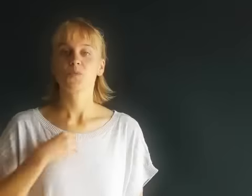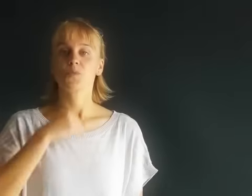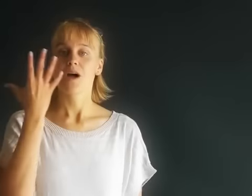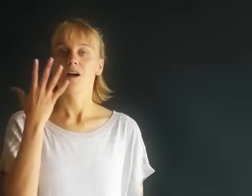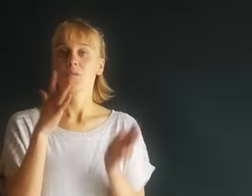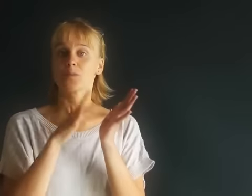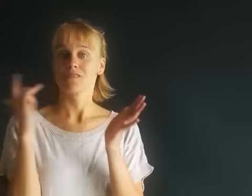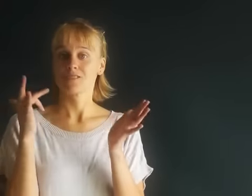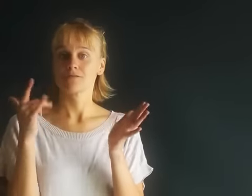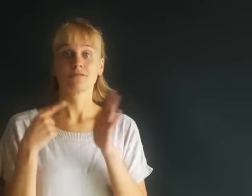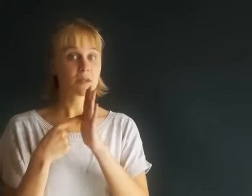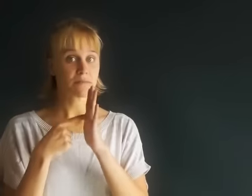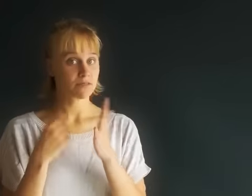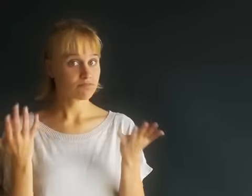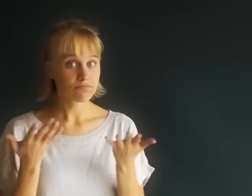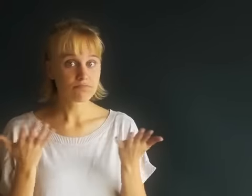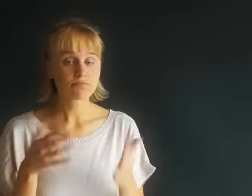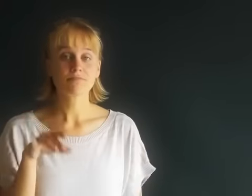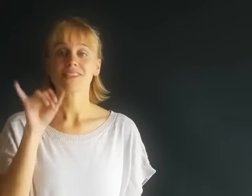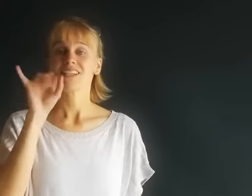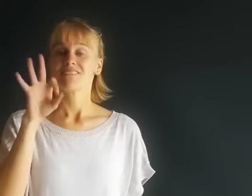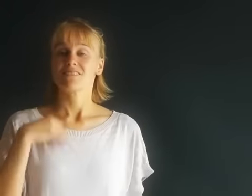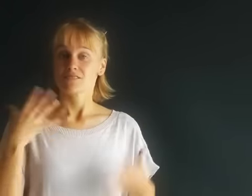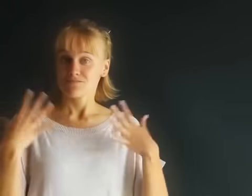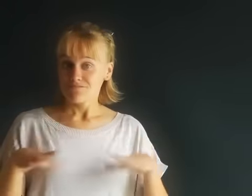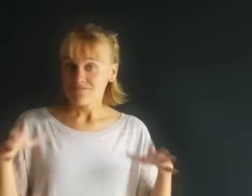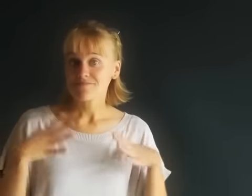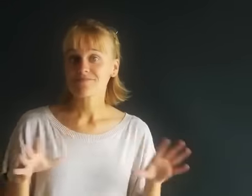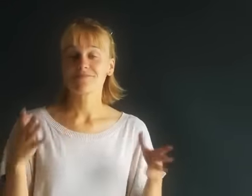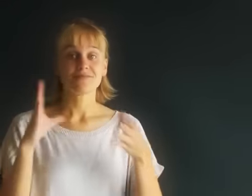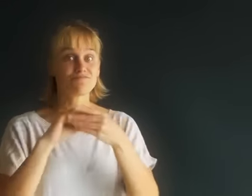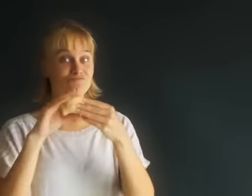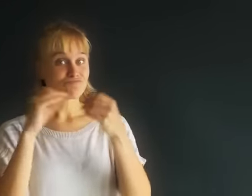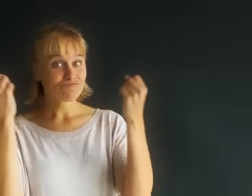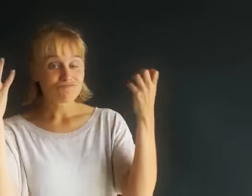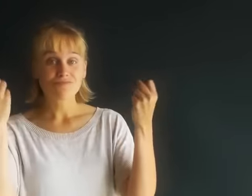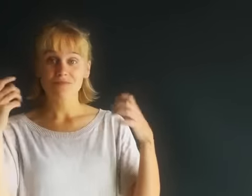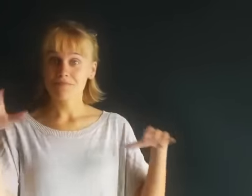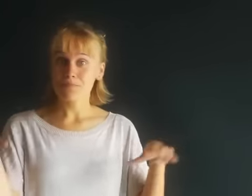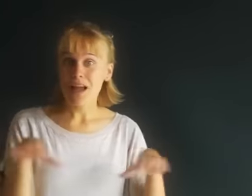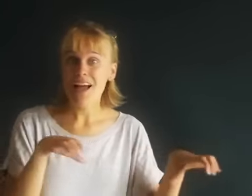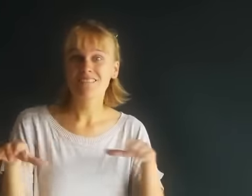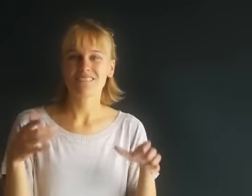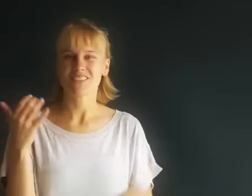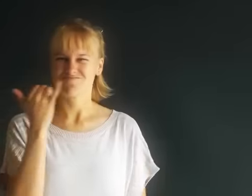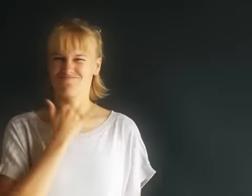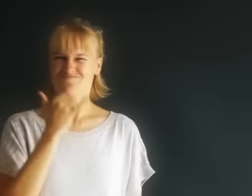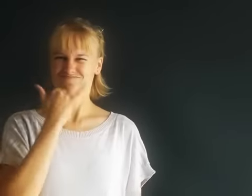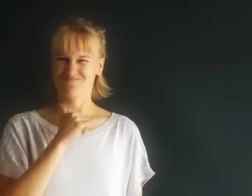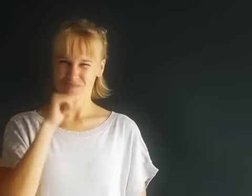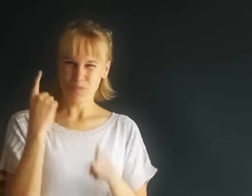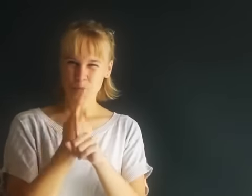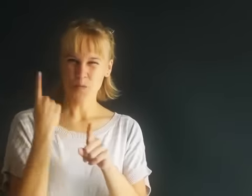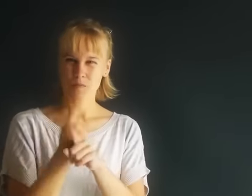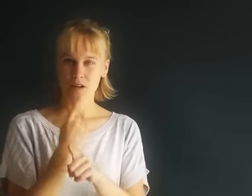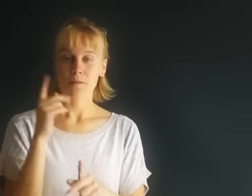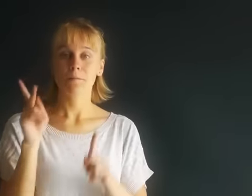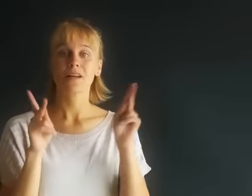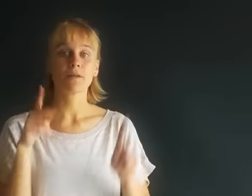An example of white privilege is when I dress up, say something, or behave a certain way that may be inappropriate, people